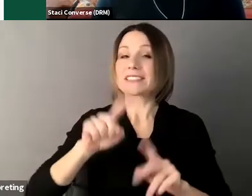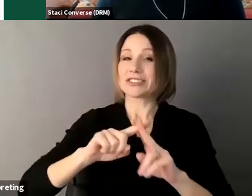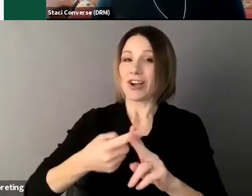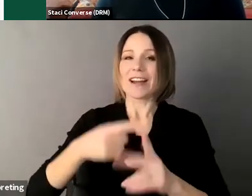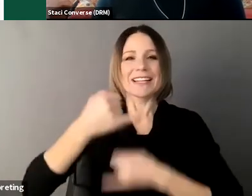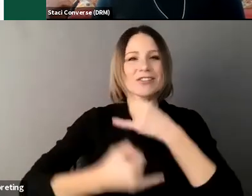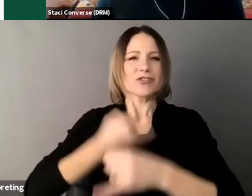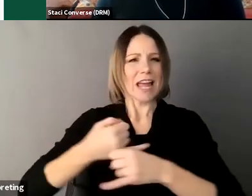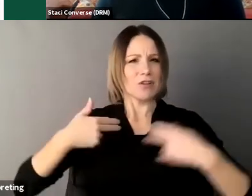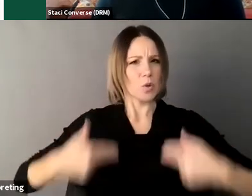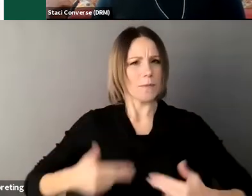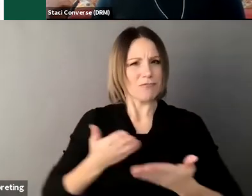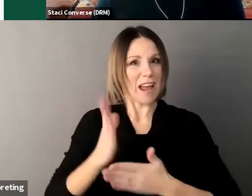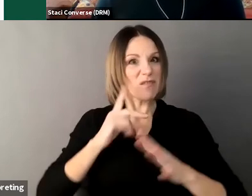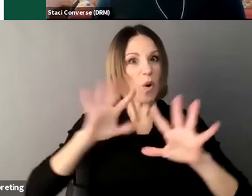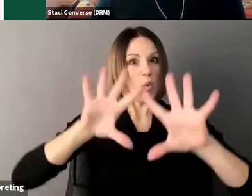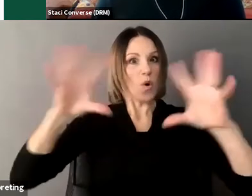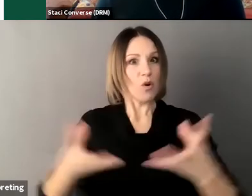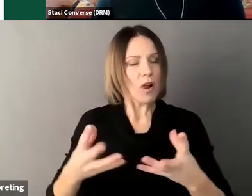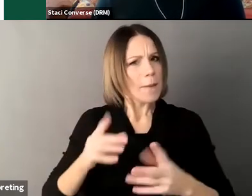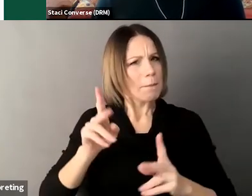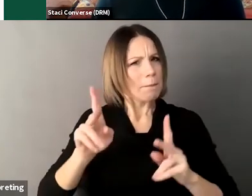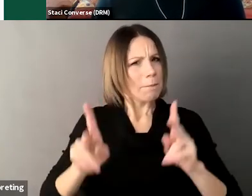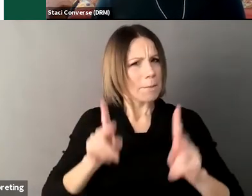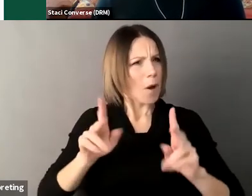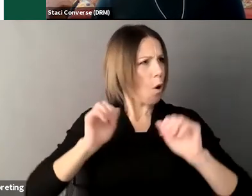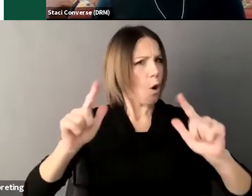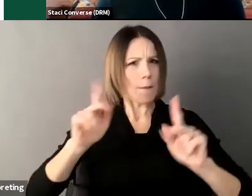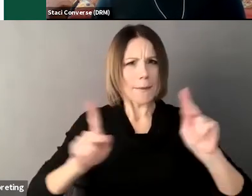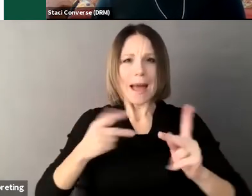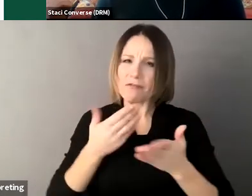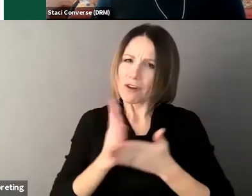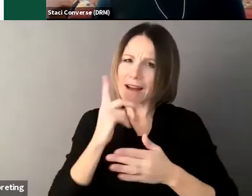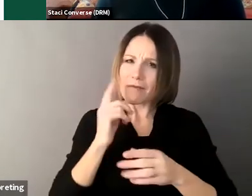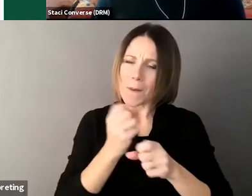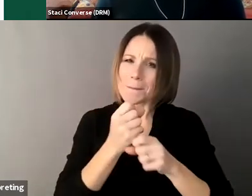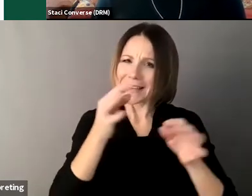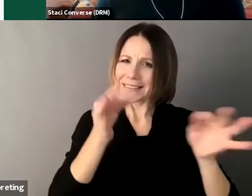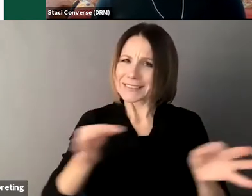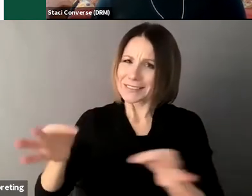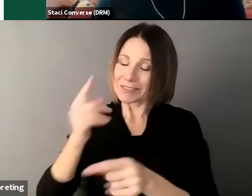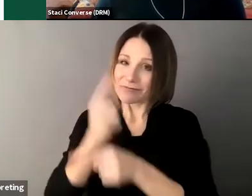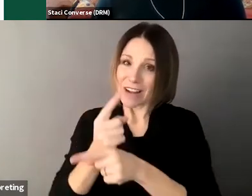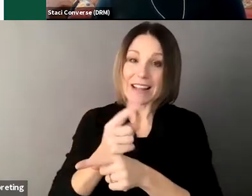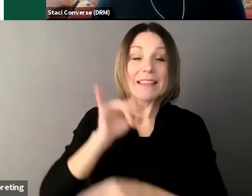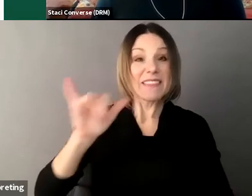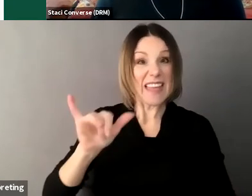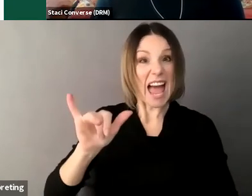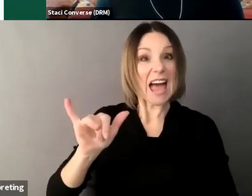make decisions on their own which is put into the UN Convention on the Rights of Persons with